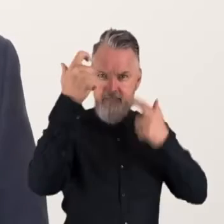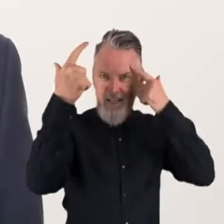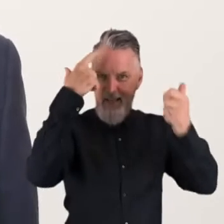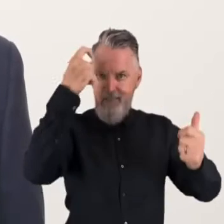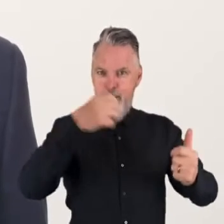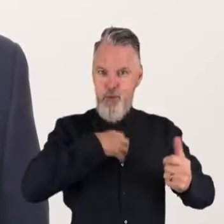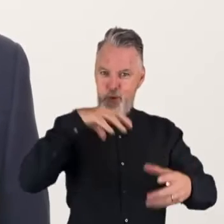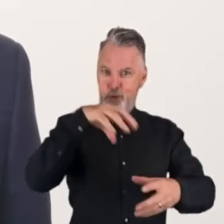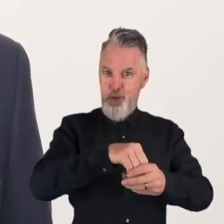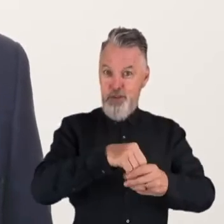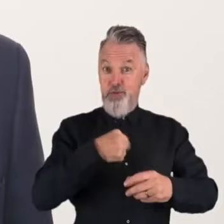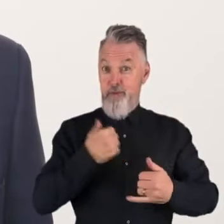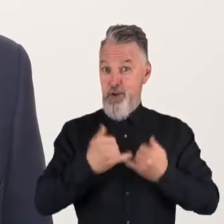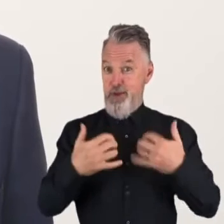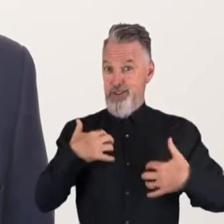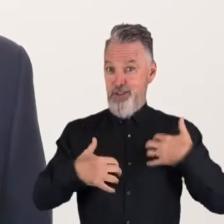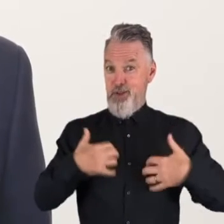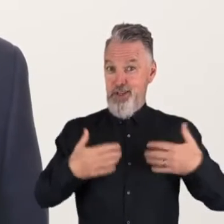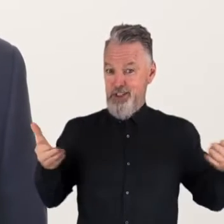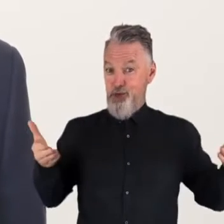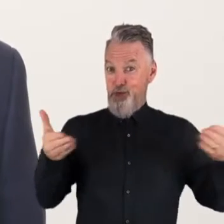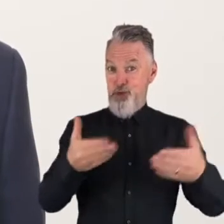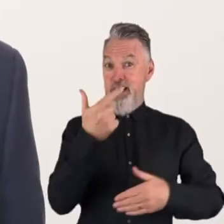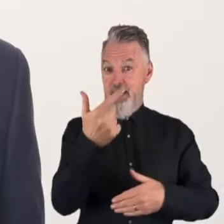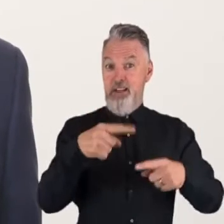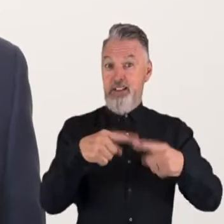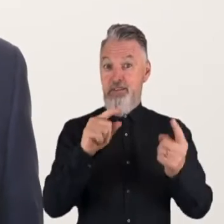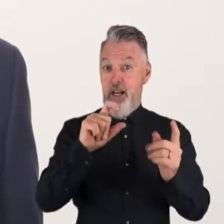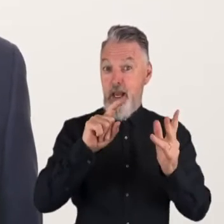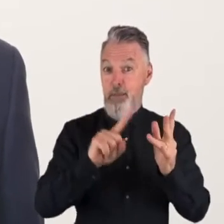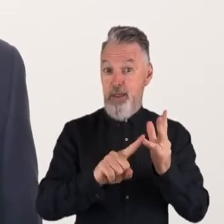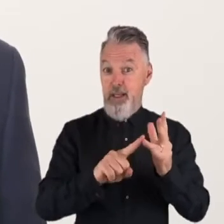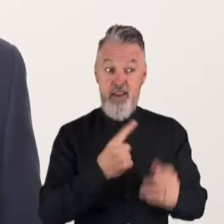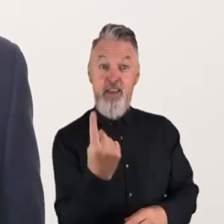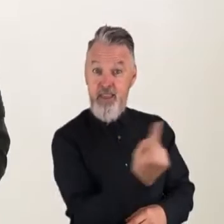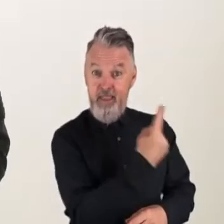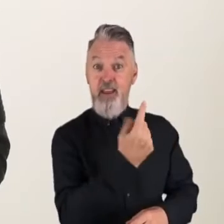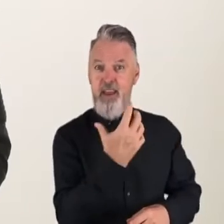the 7 companies we have worked with over the last 16 weeks who are on that same mission. This event